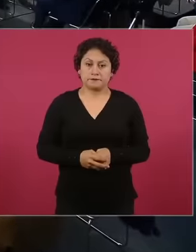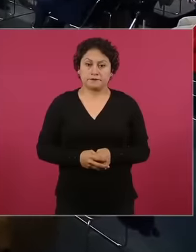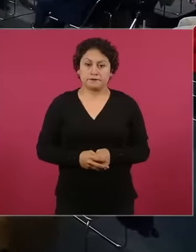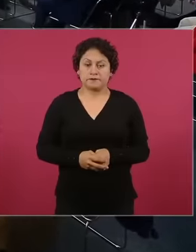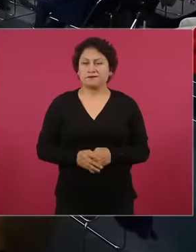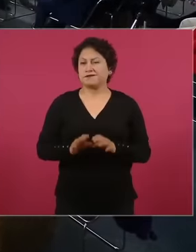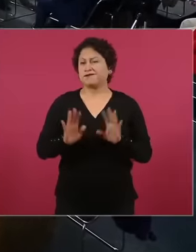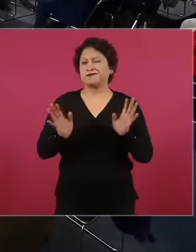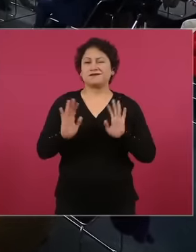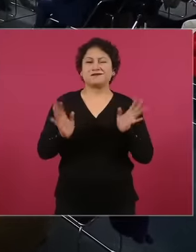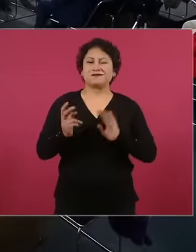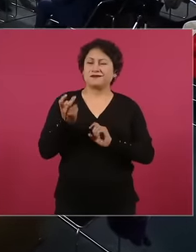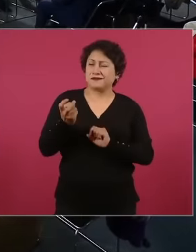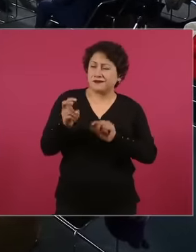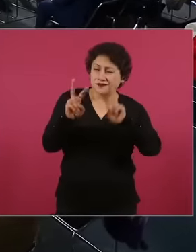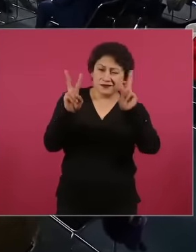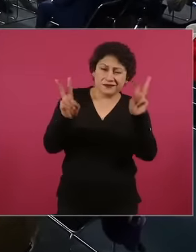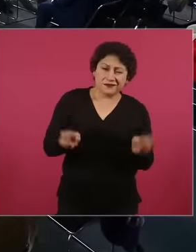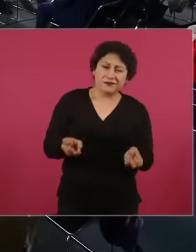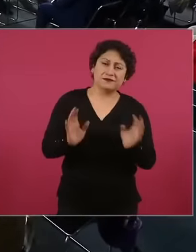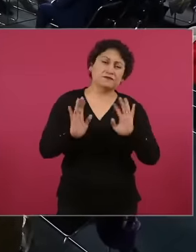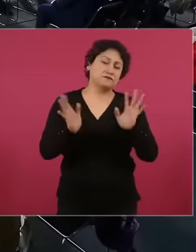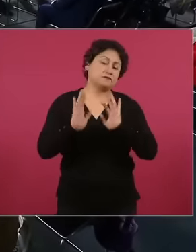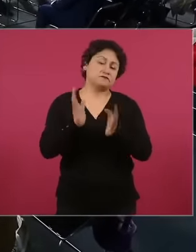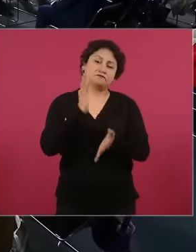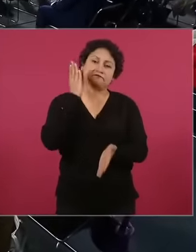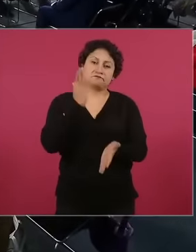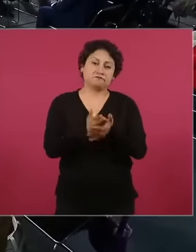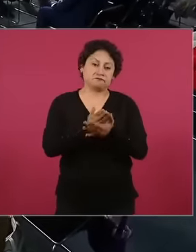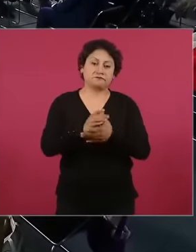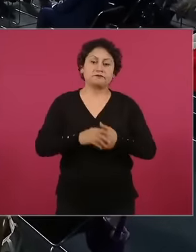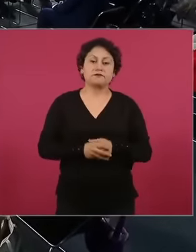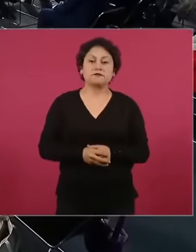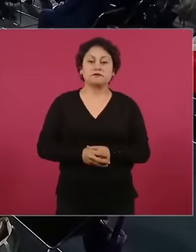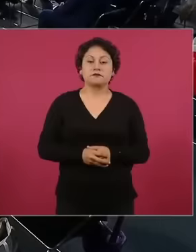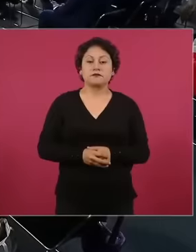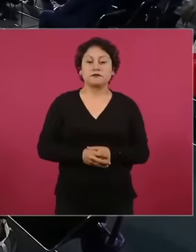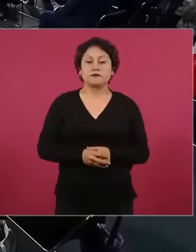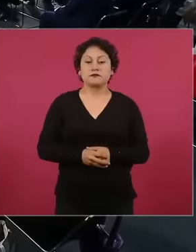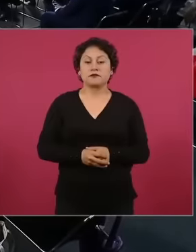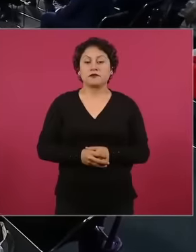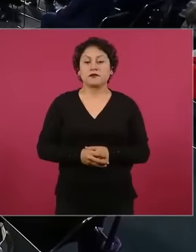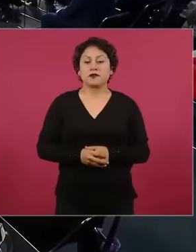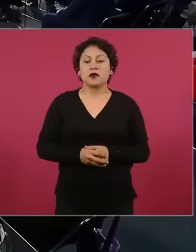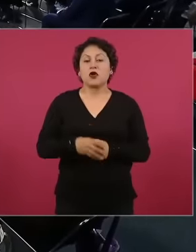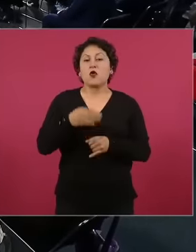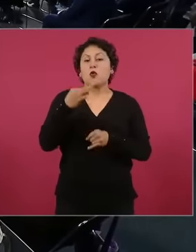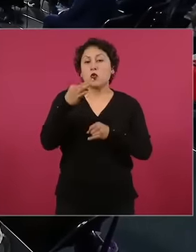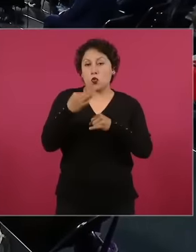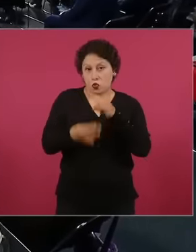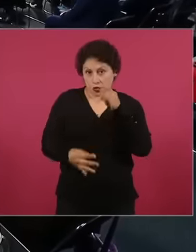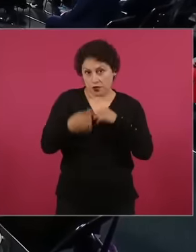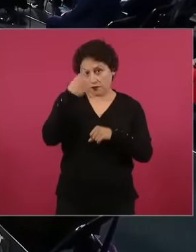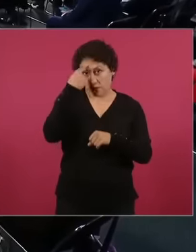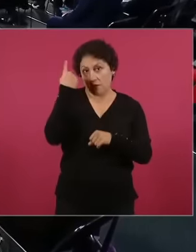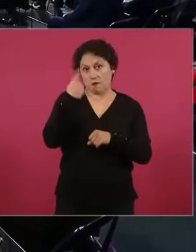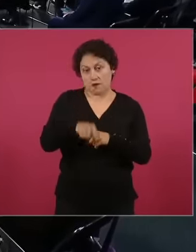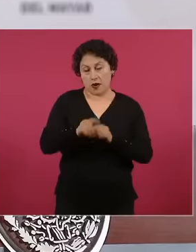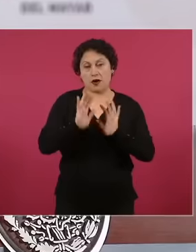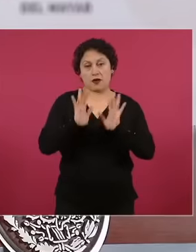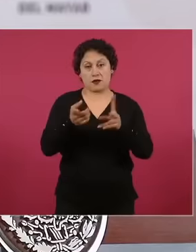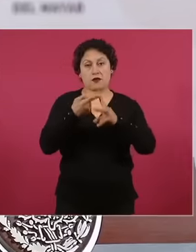that's all it is and finally, for this to open, comes the second